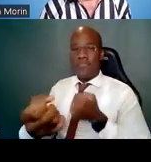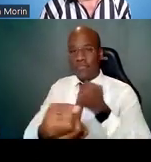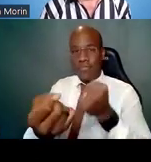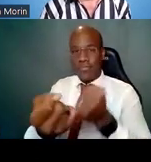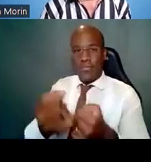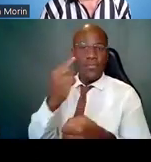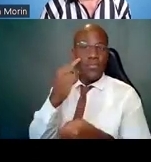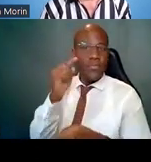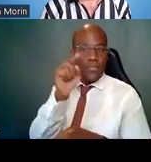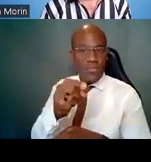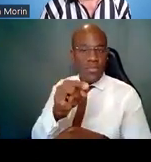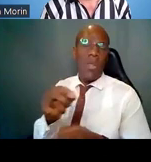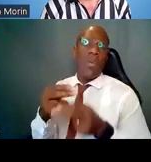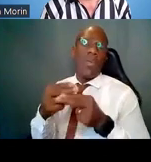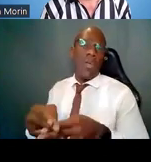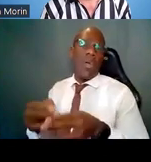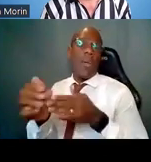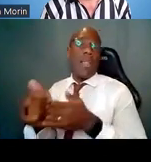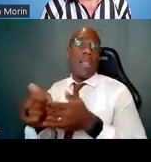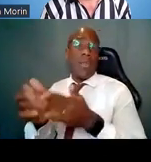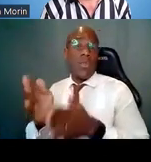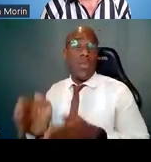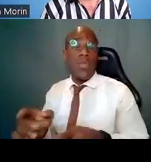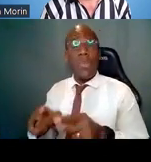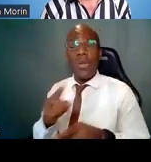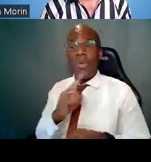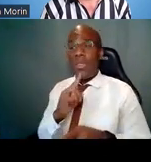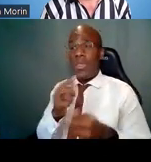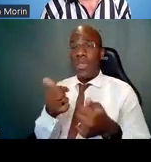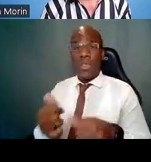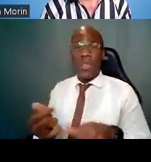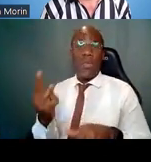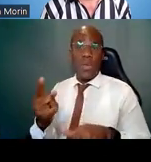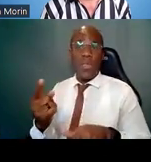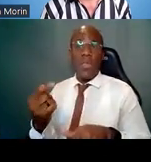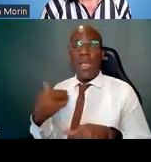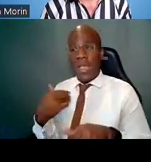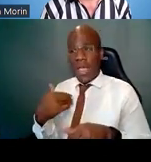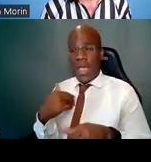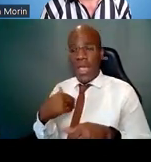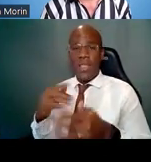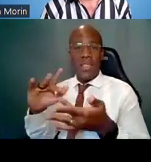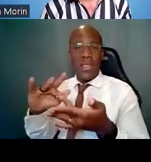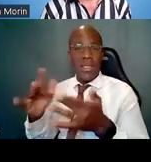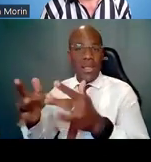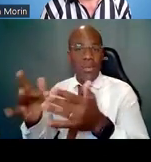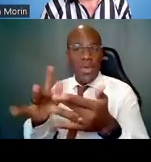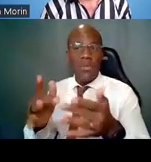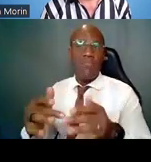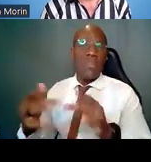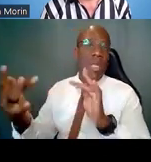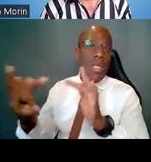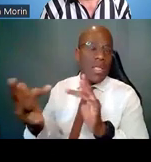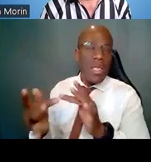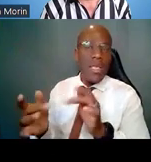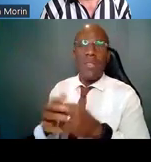who sit in a particular position, or have connections in a particular area, and therefore they can advocate for you.